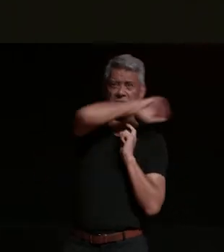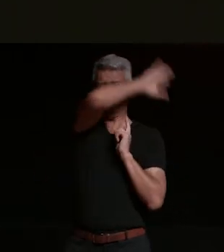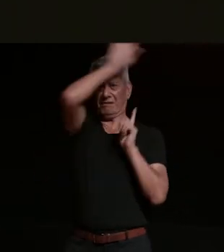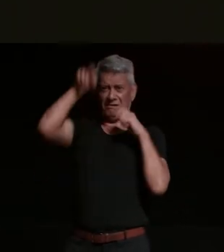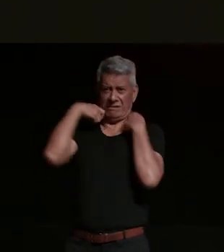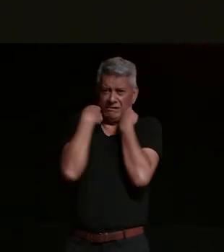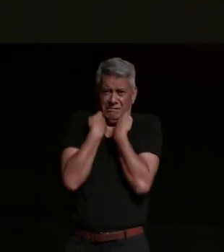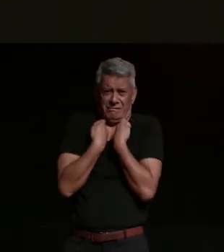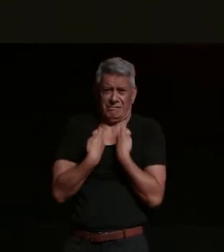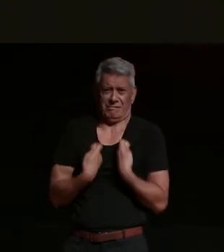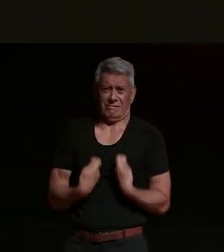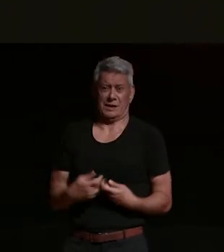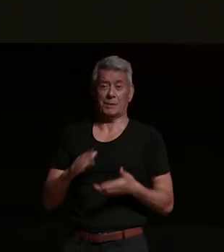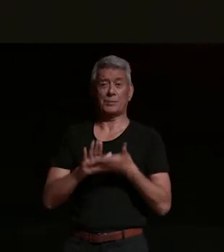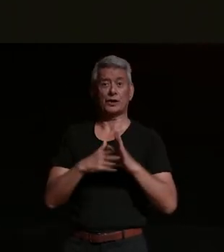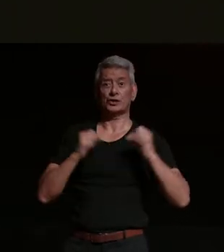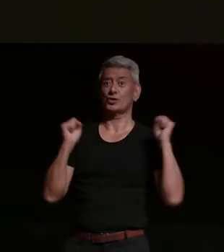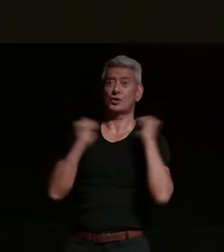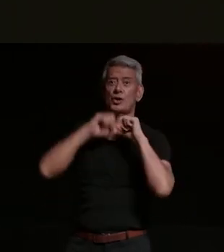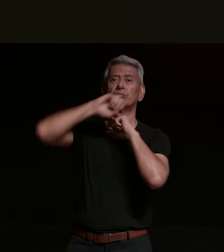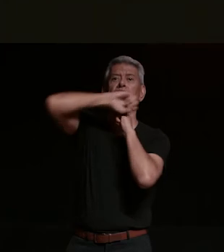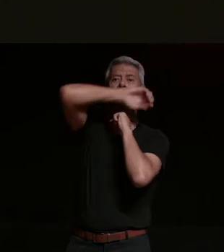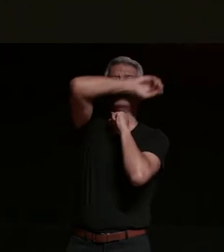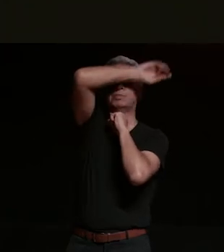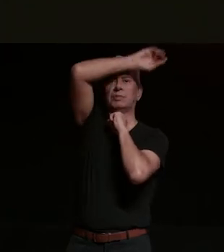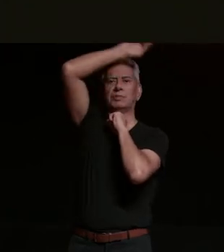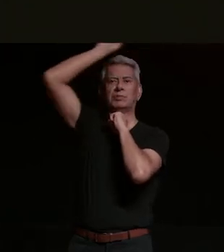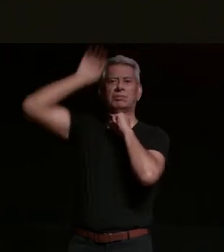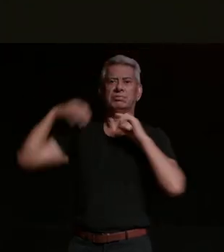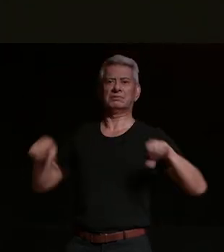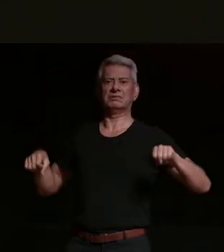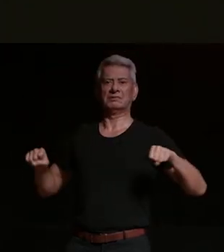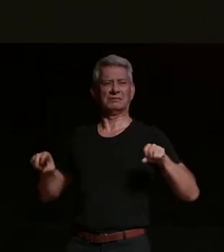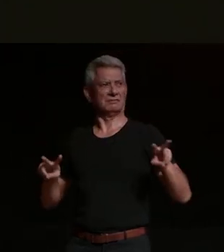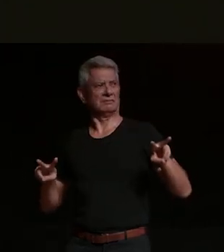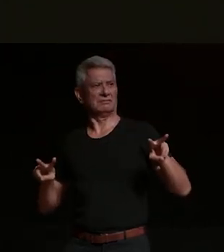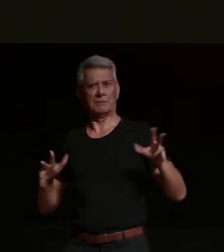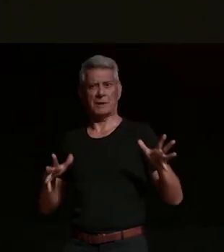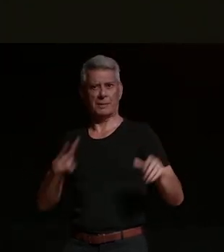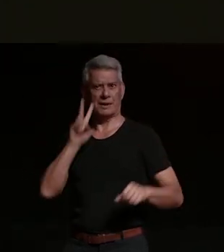look like you're an eskimo walking around on a motorcycle especially when we go to things like